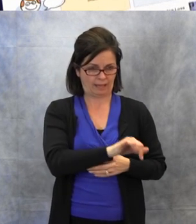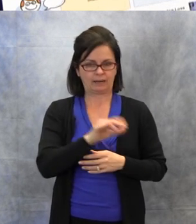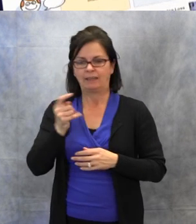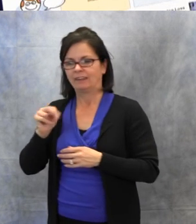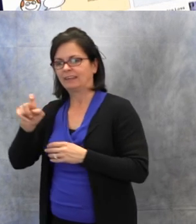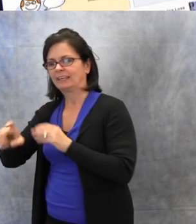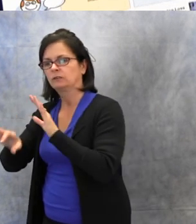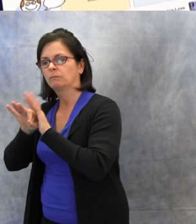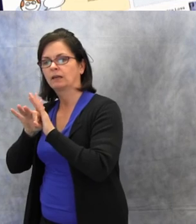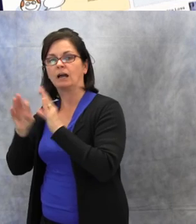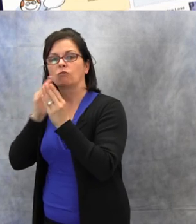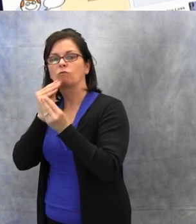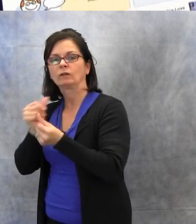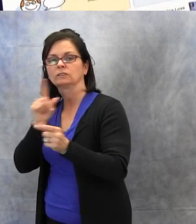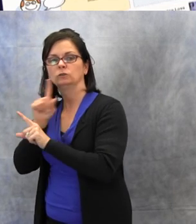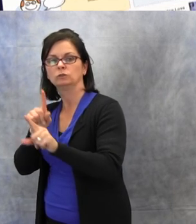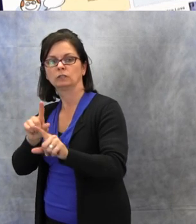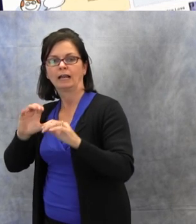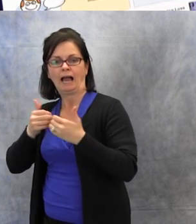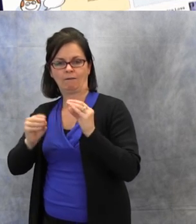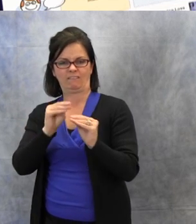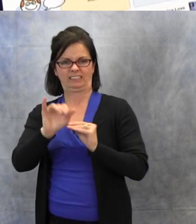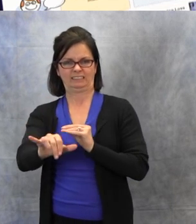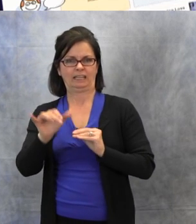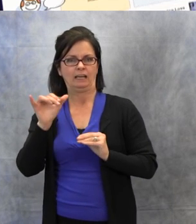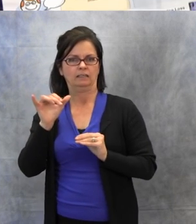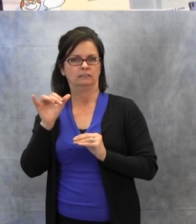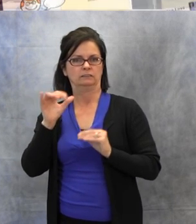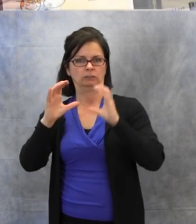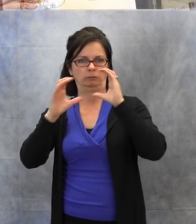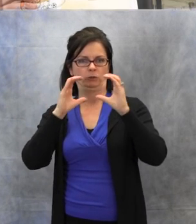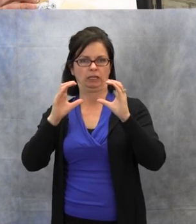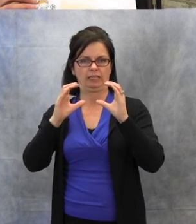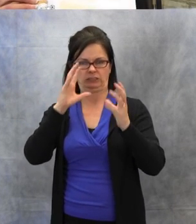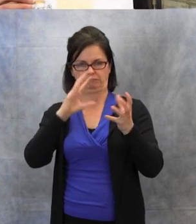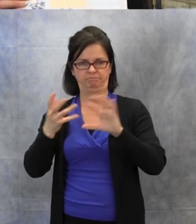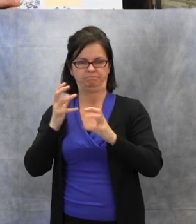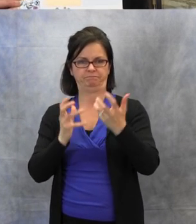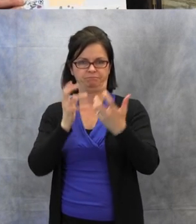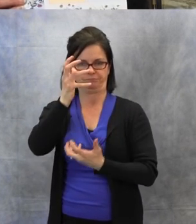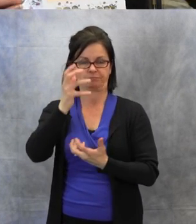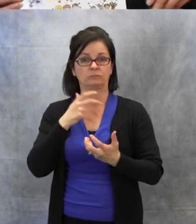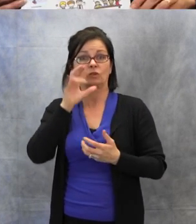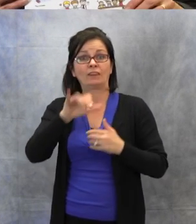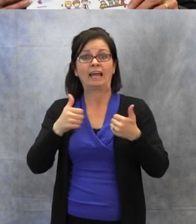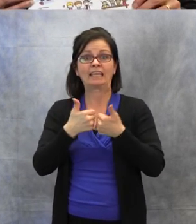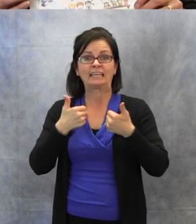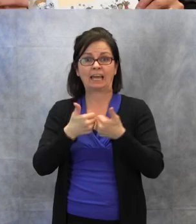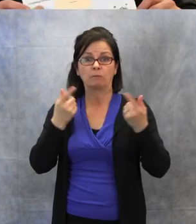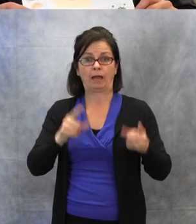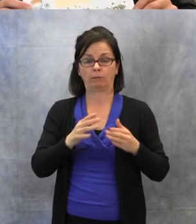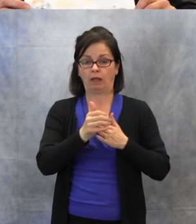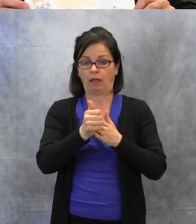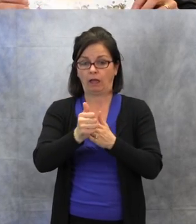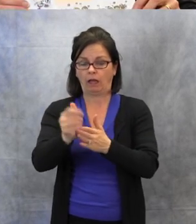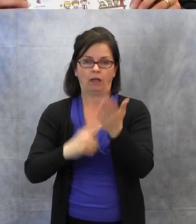of great discussion. I usually limit how many we do each time and have good discussion and how to help